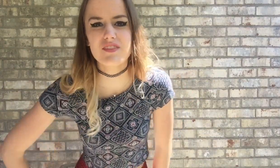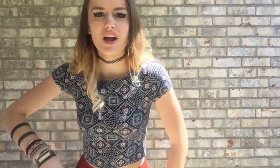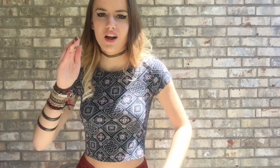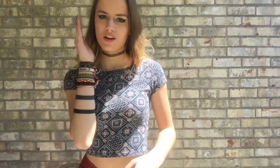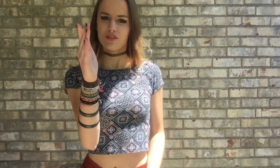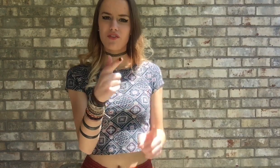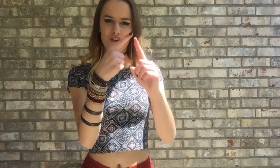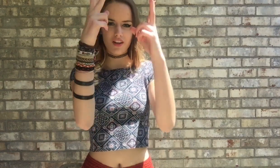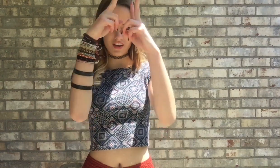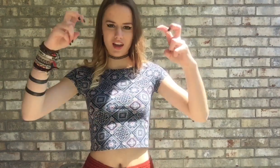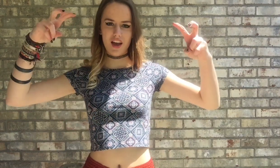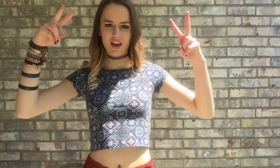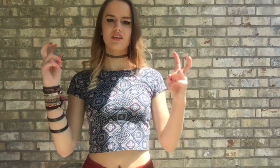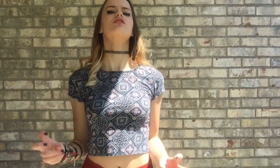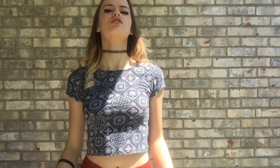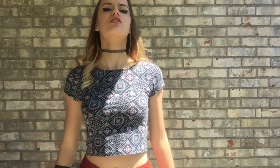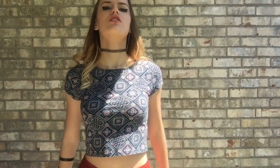Straight for the castle